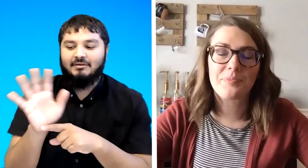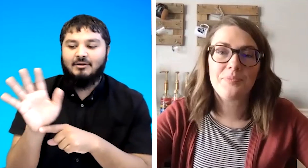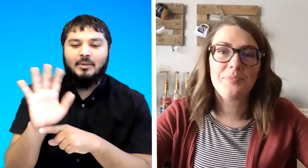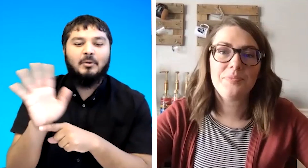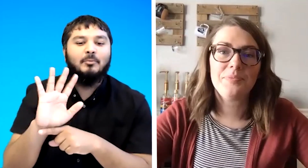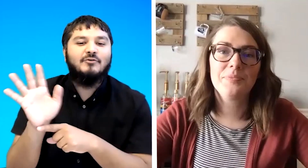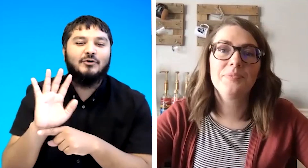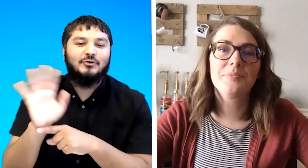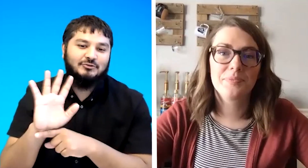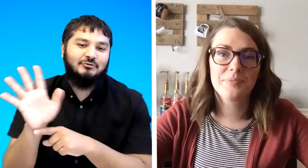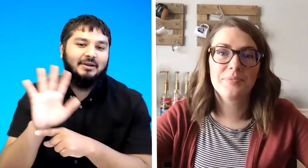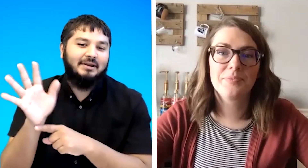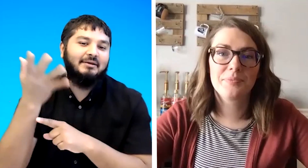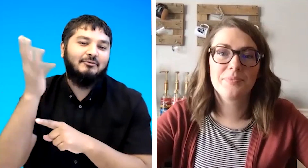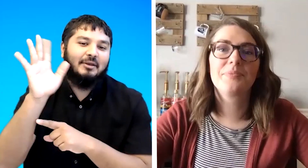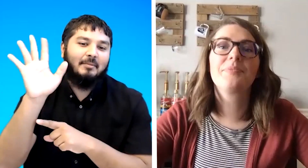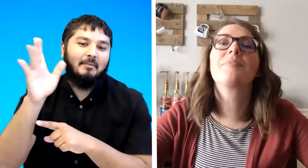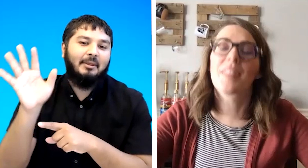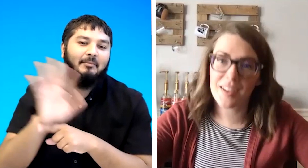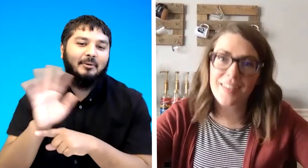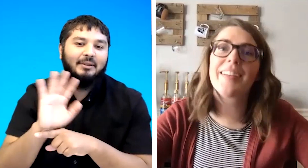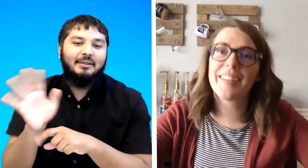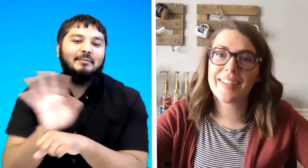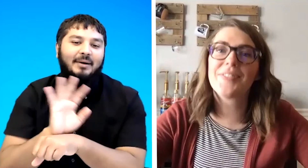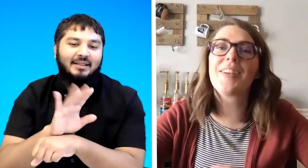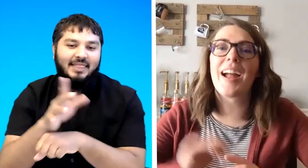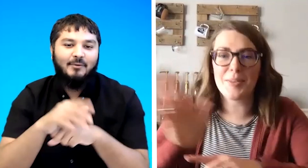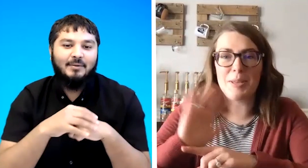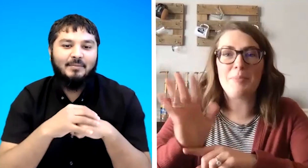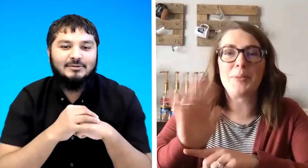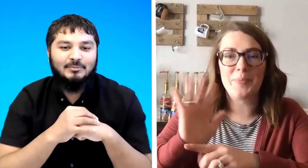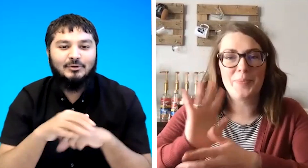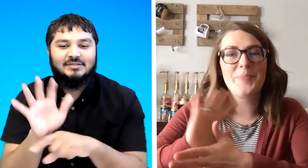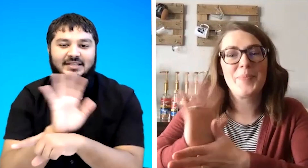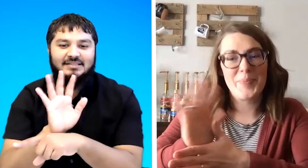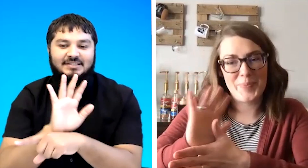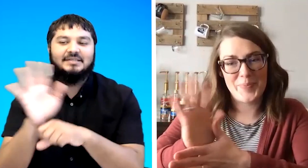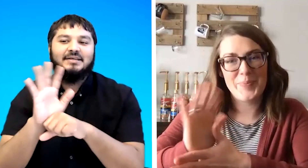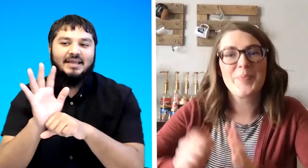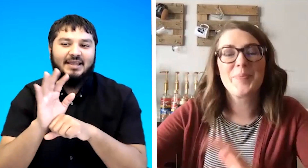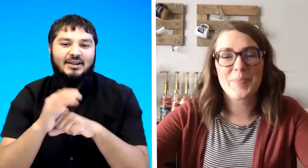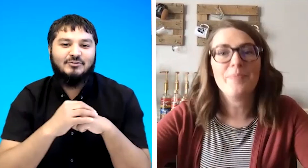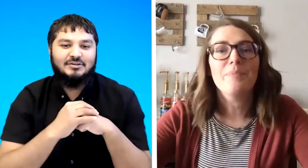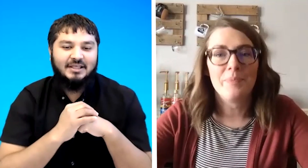know people moving on the screen thinking about people but it makes more sense okay interesting